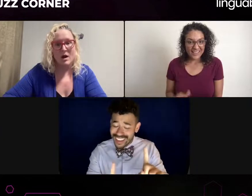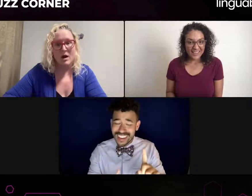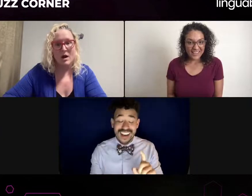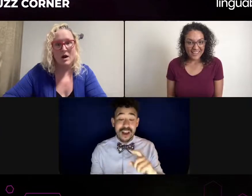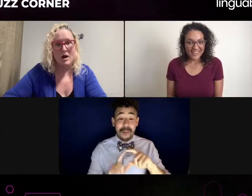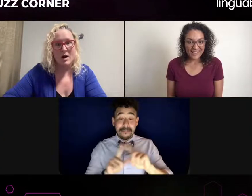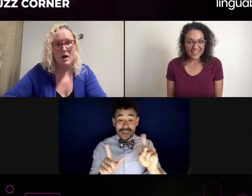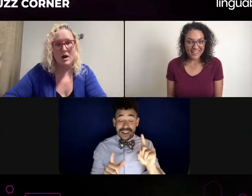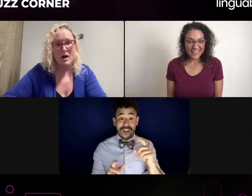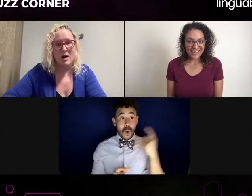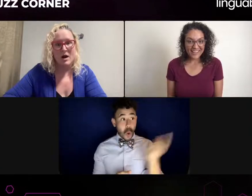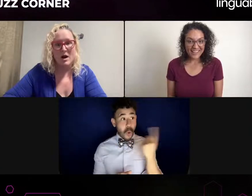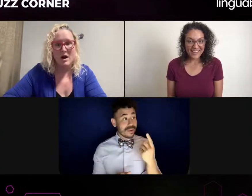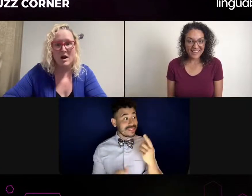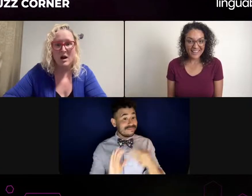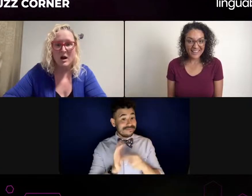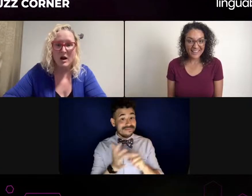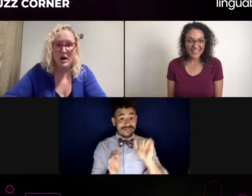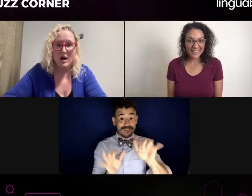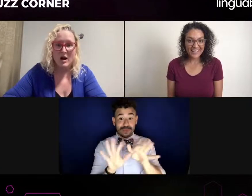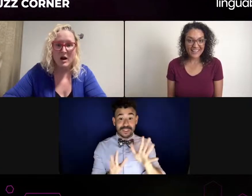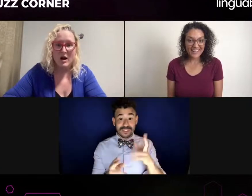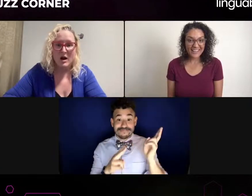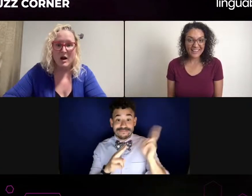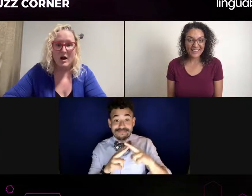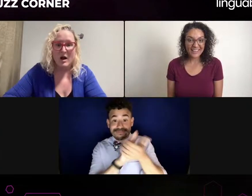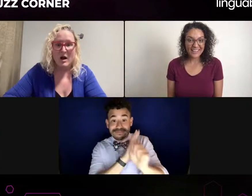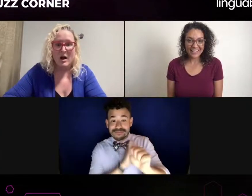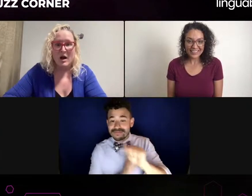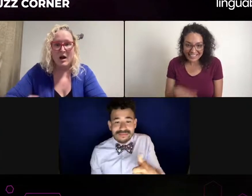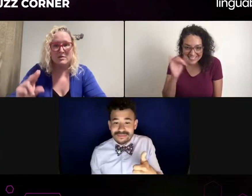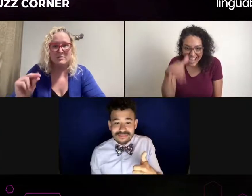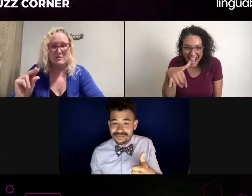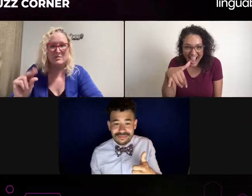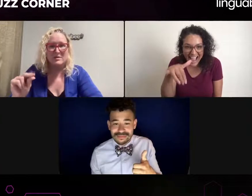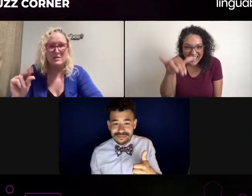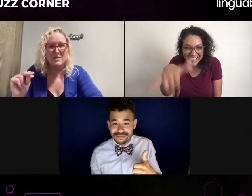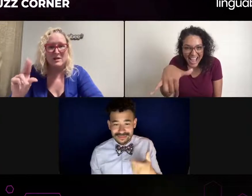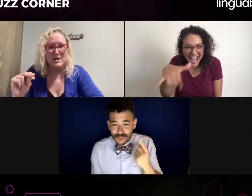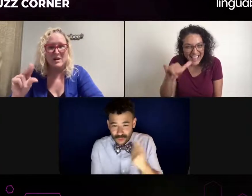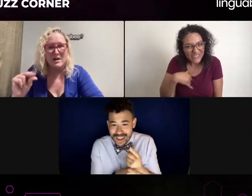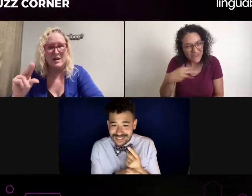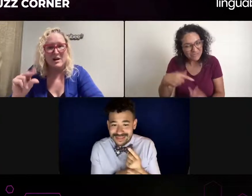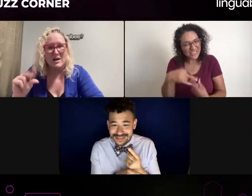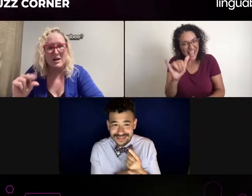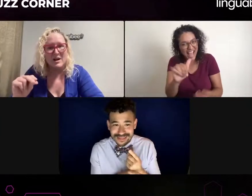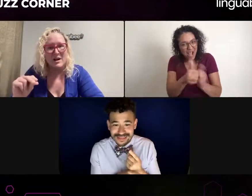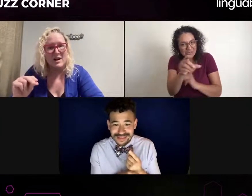Each one has their own experiences. So for me, if I'm performing on stage versus TV or film,